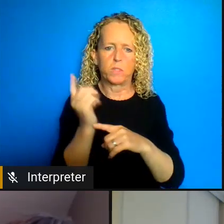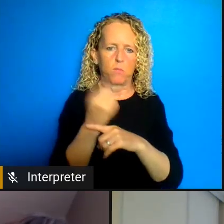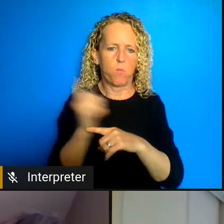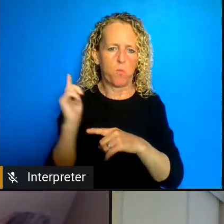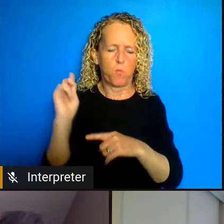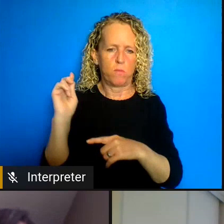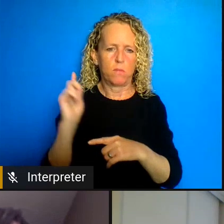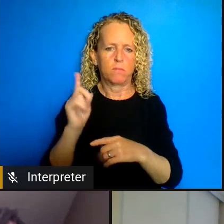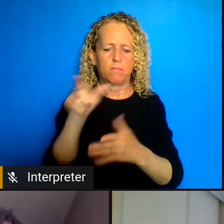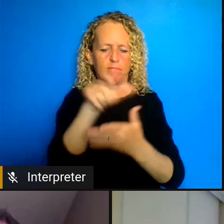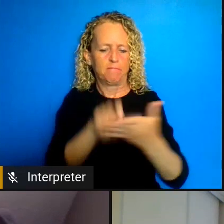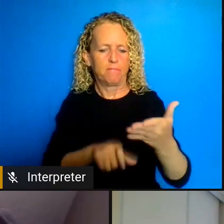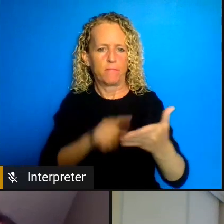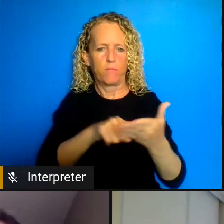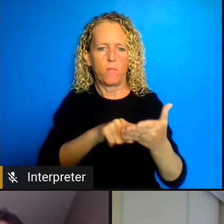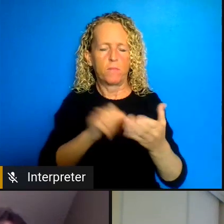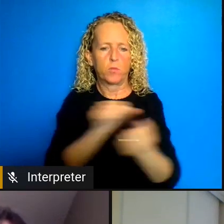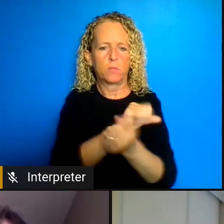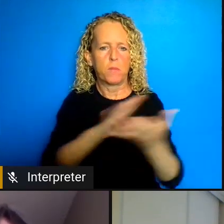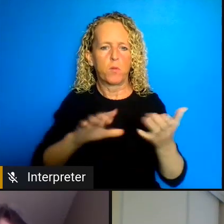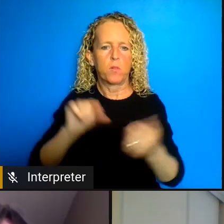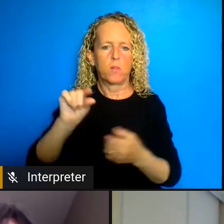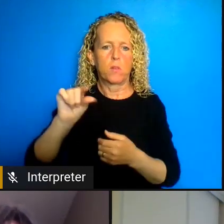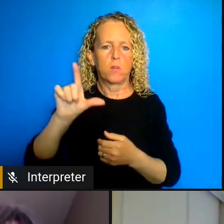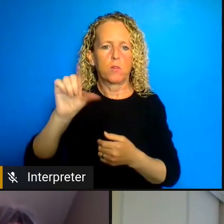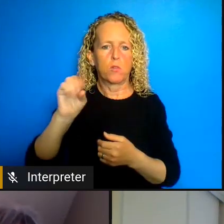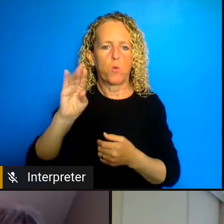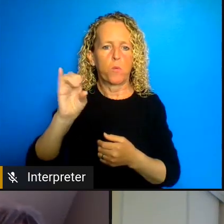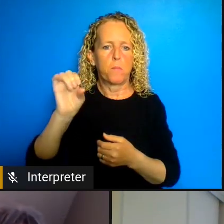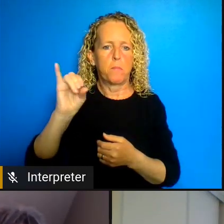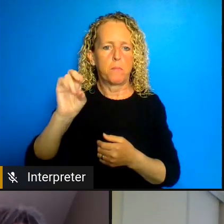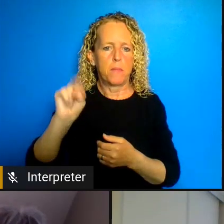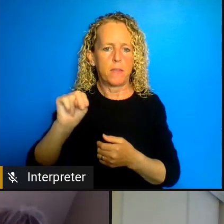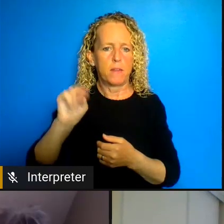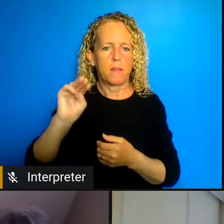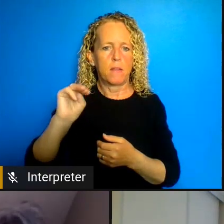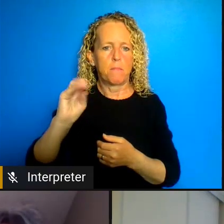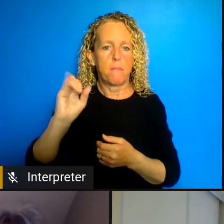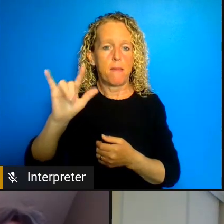that was basically a plea for decarceration in you know looking at the